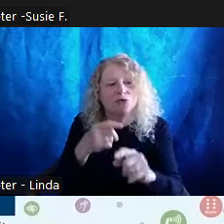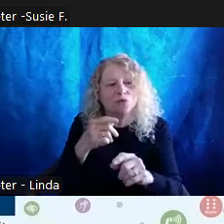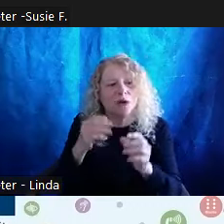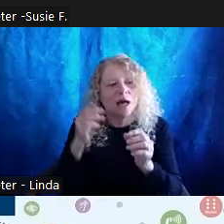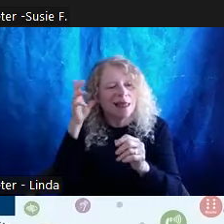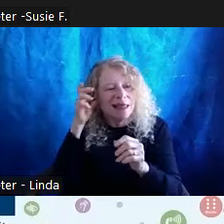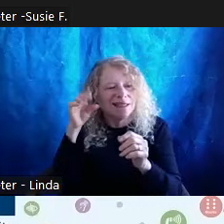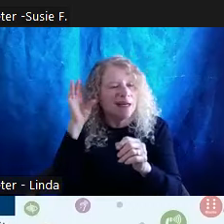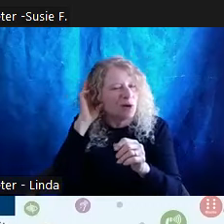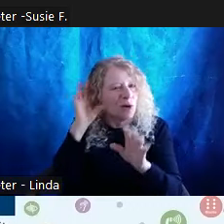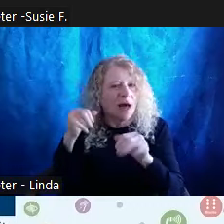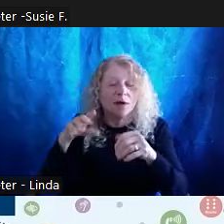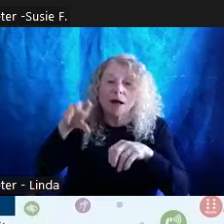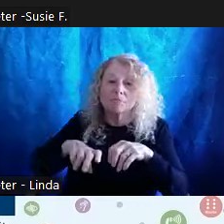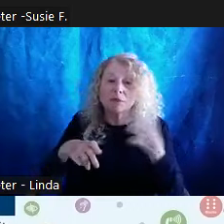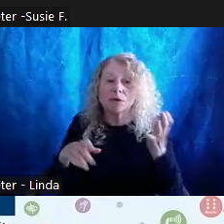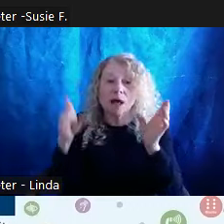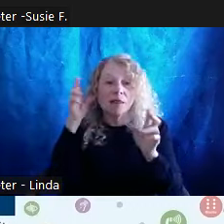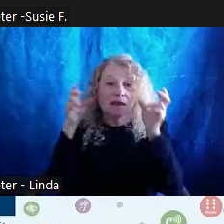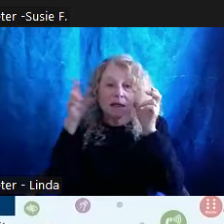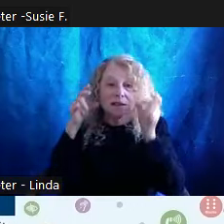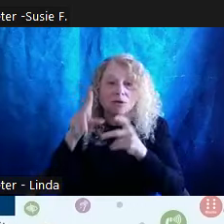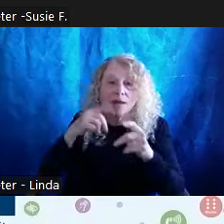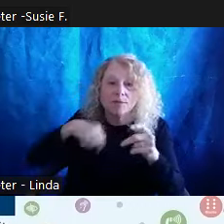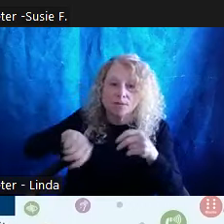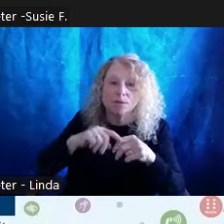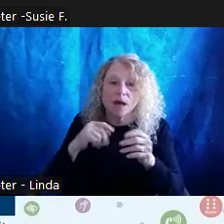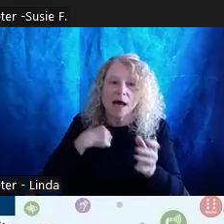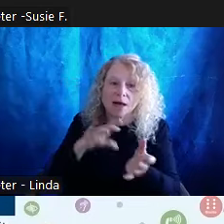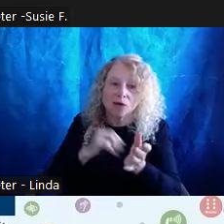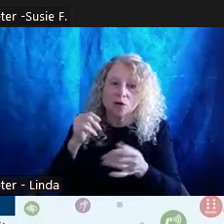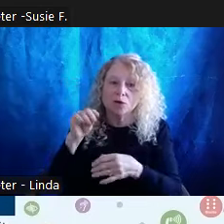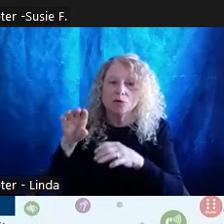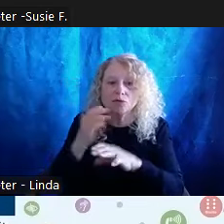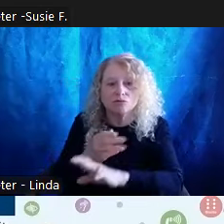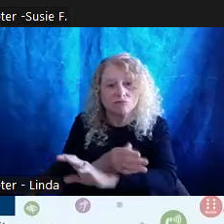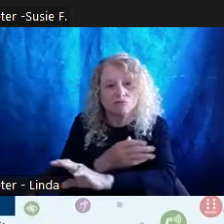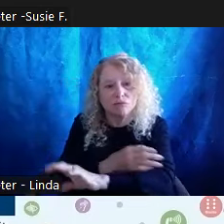people around me and learn to do better? How can I make space so that folks who